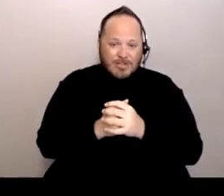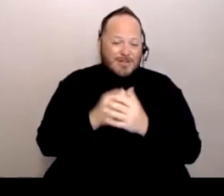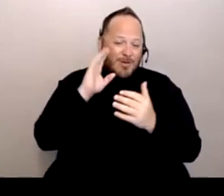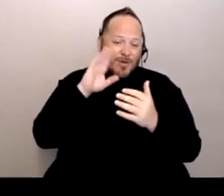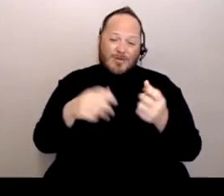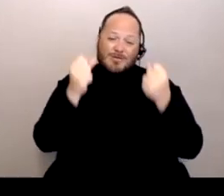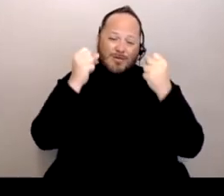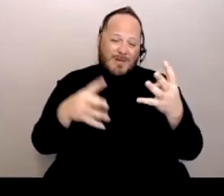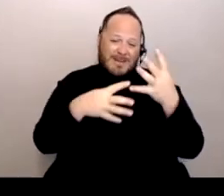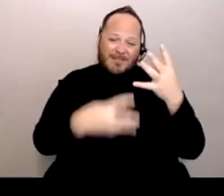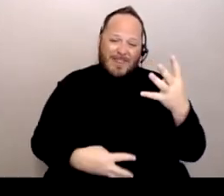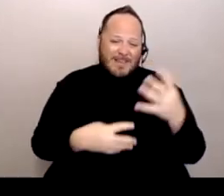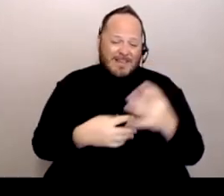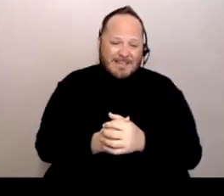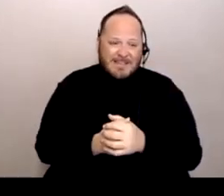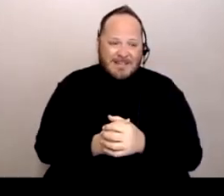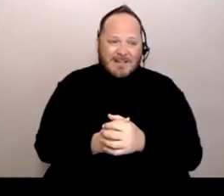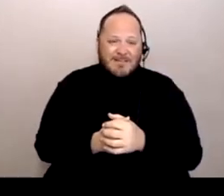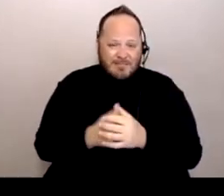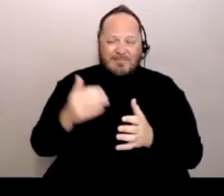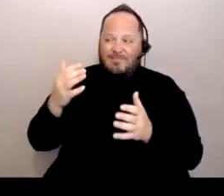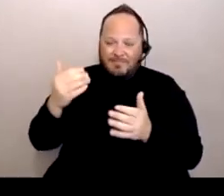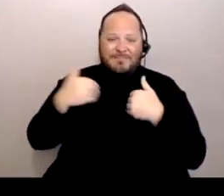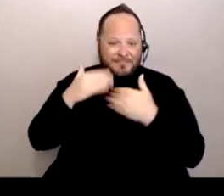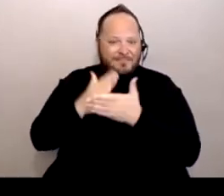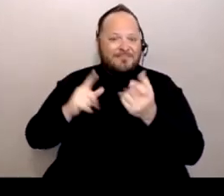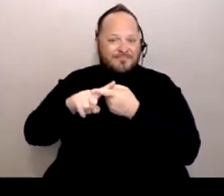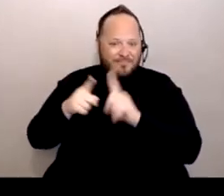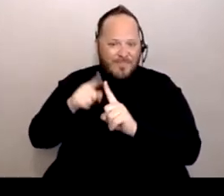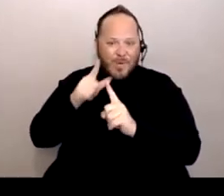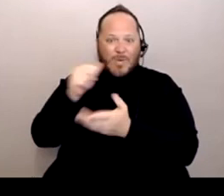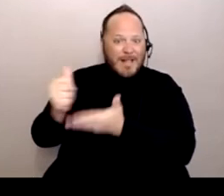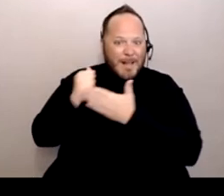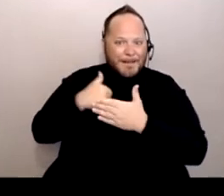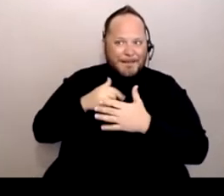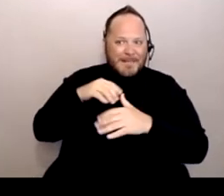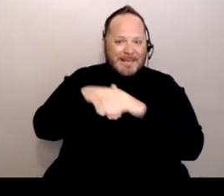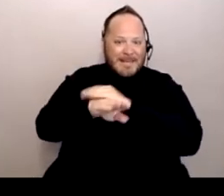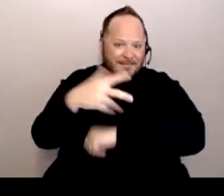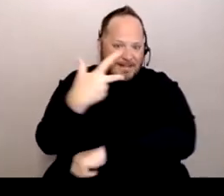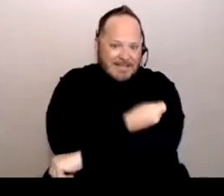I have friends that have helped me get my vaccine because they were looking online for me as well.